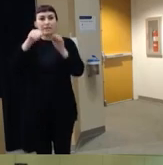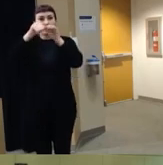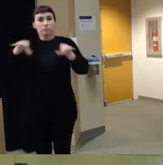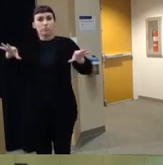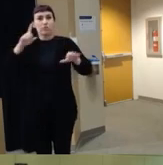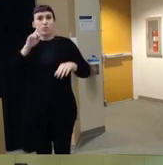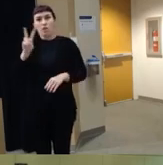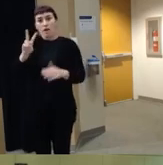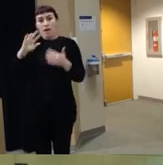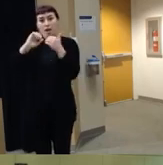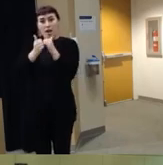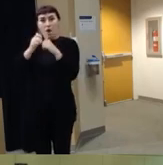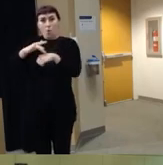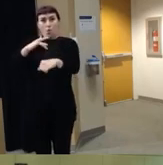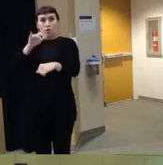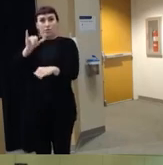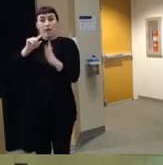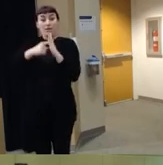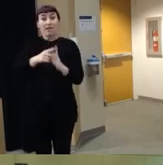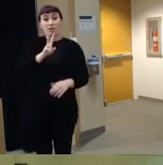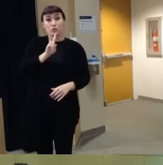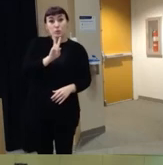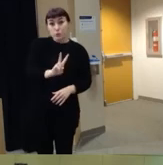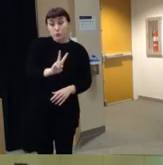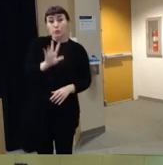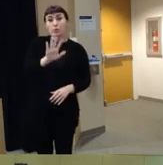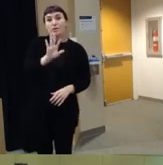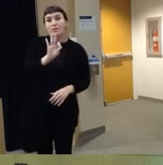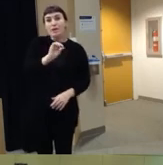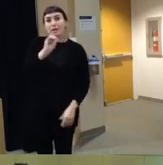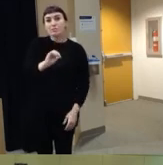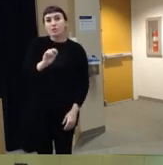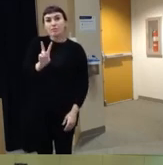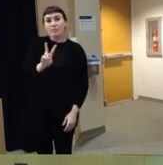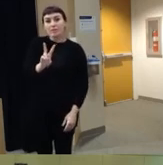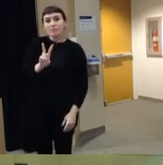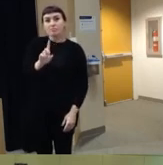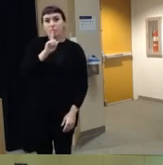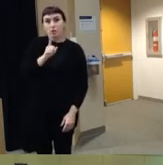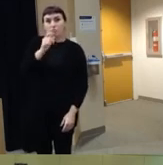how early that starts um at two years of age roughly 90% of the victims are boys